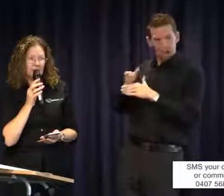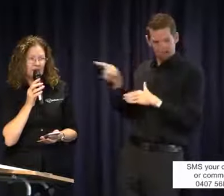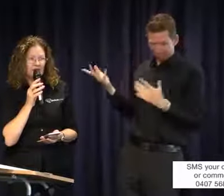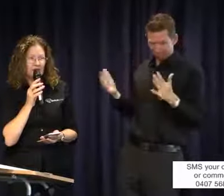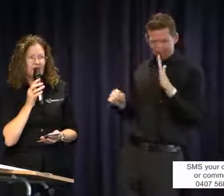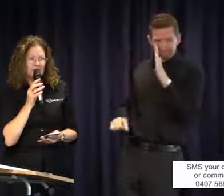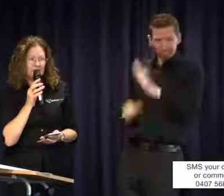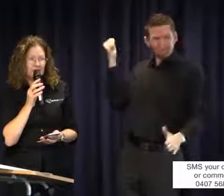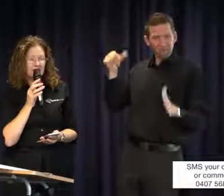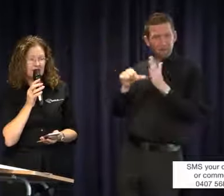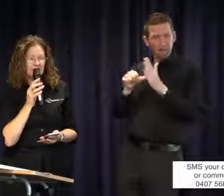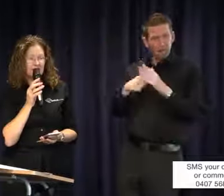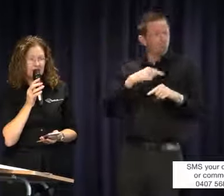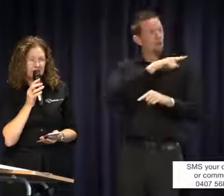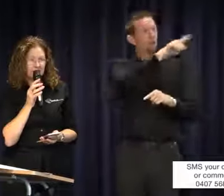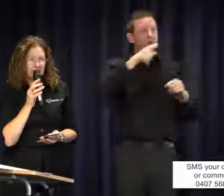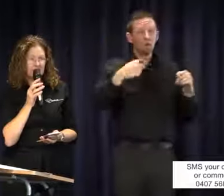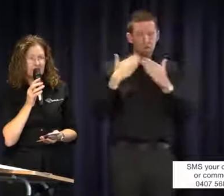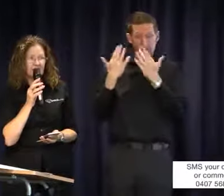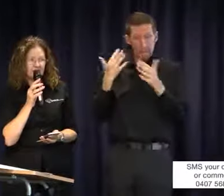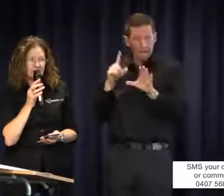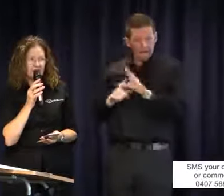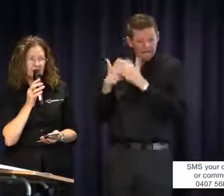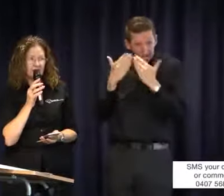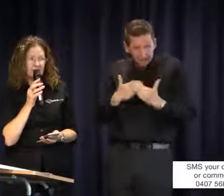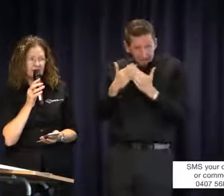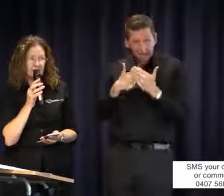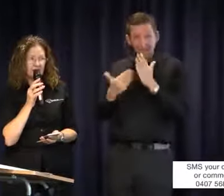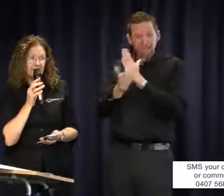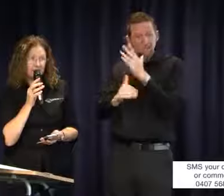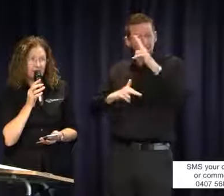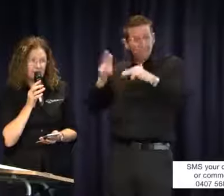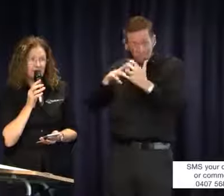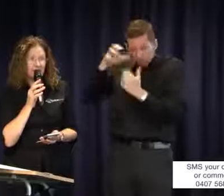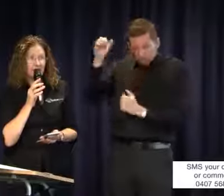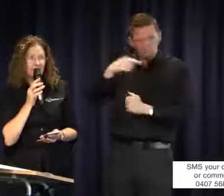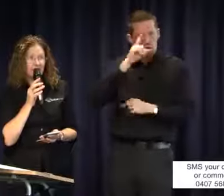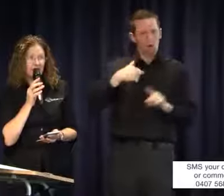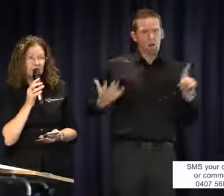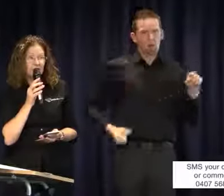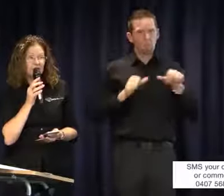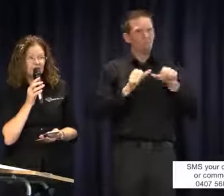wage for the years and years of study and skill development that they have put in. I